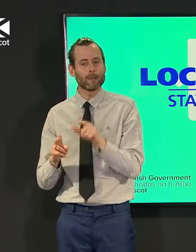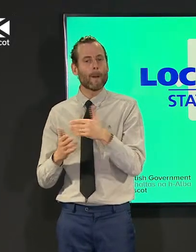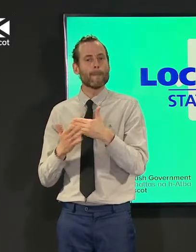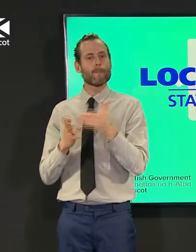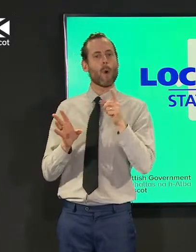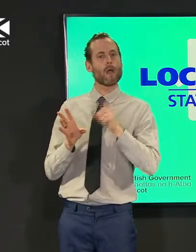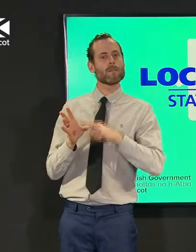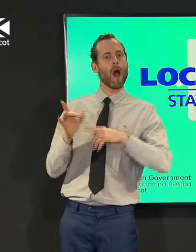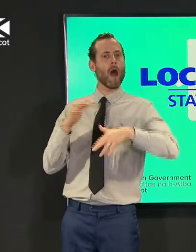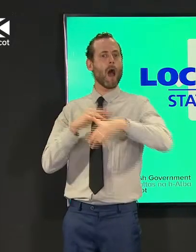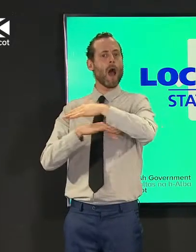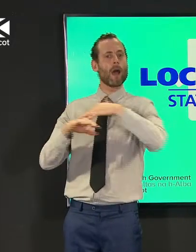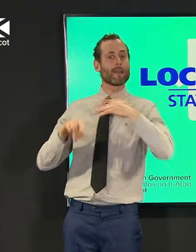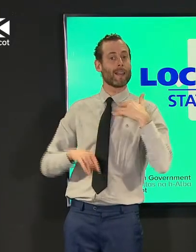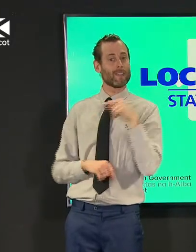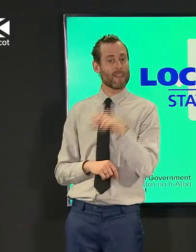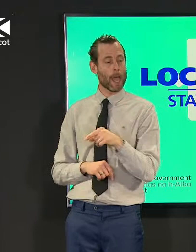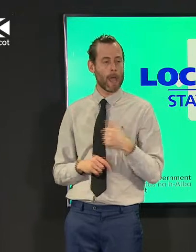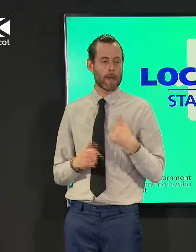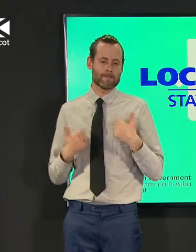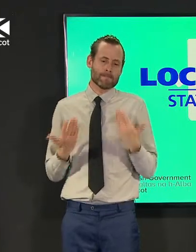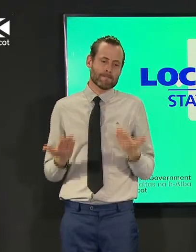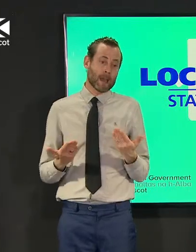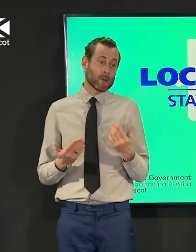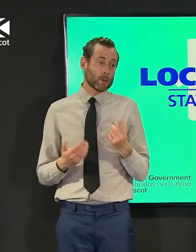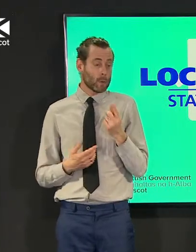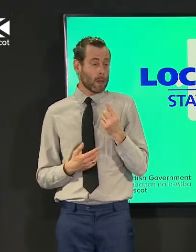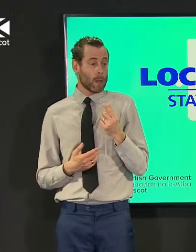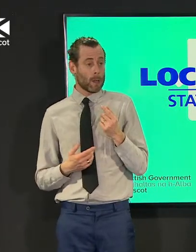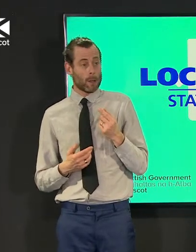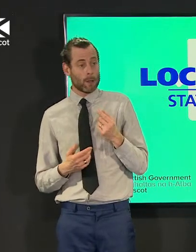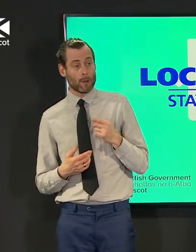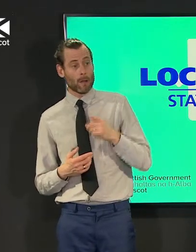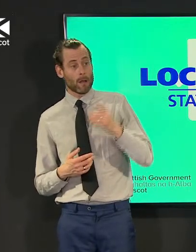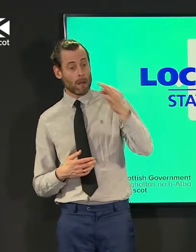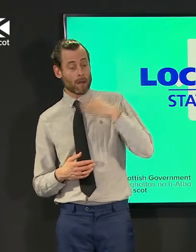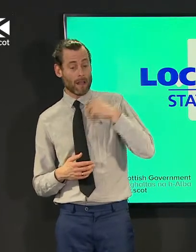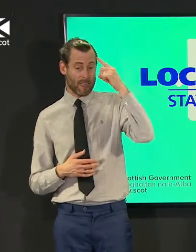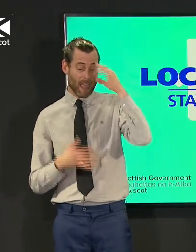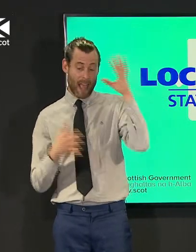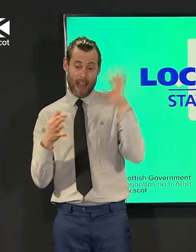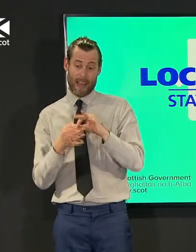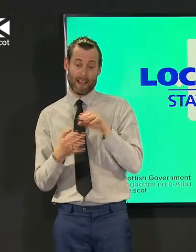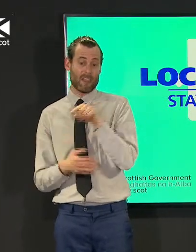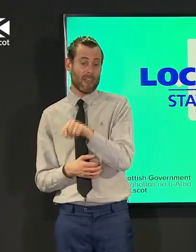therefore of younger people i don't know that um standing here in front of you but i'm very happy